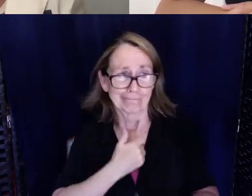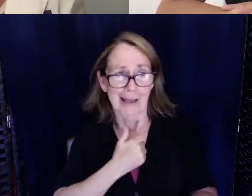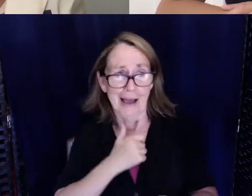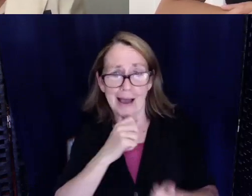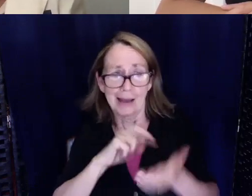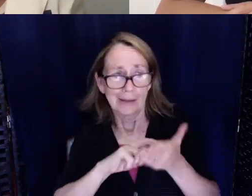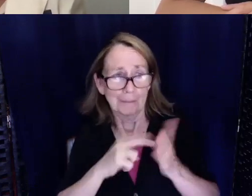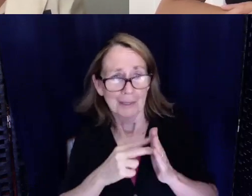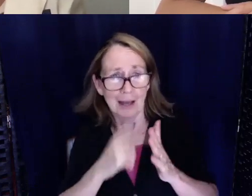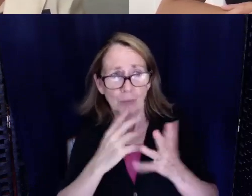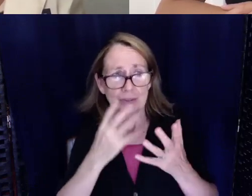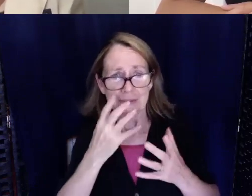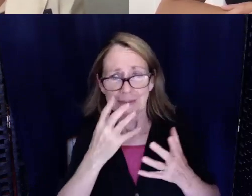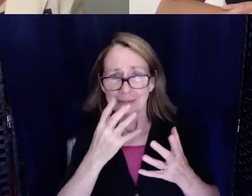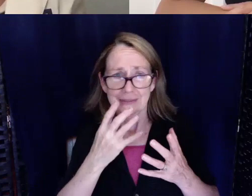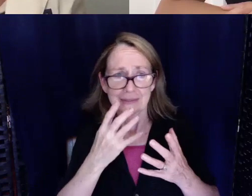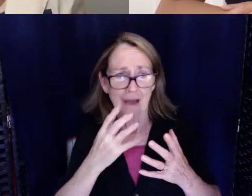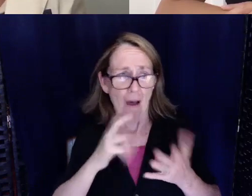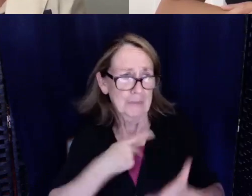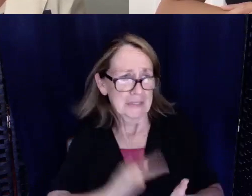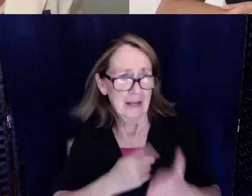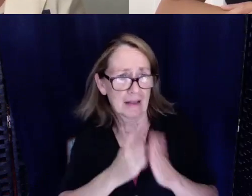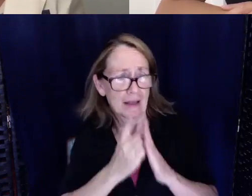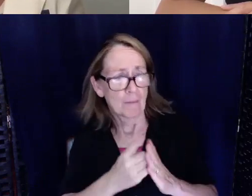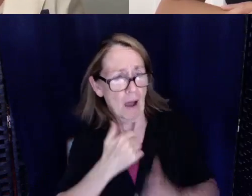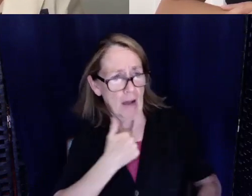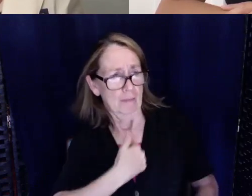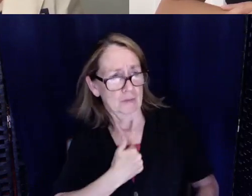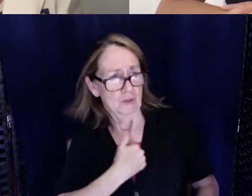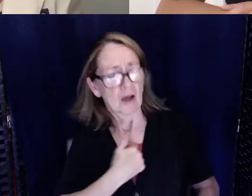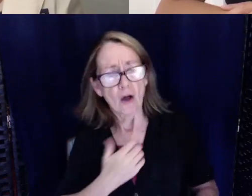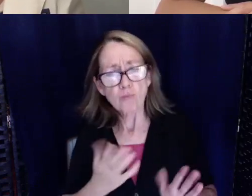of the moment. I'm sorry. So sometimes it just takes